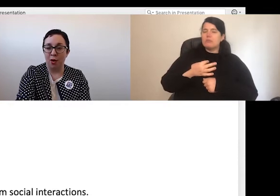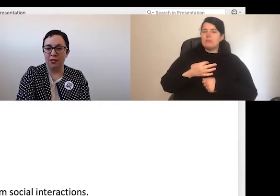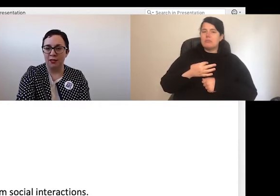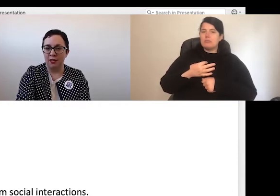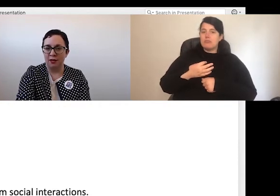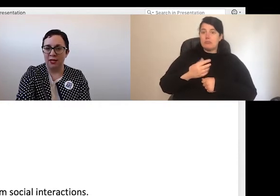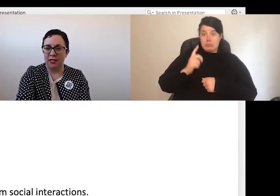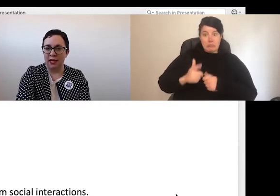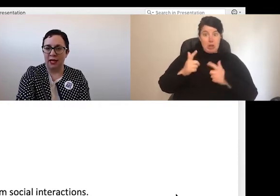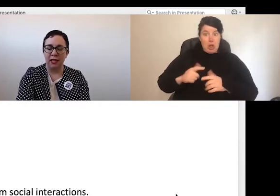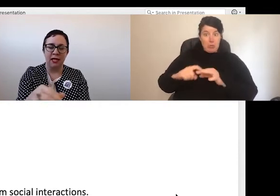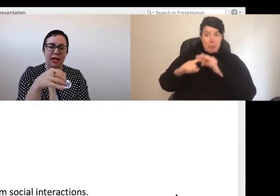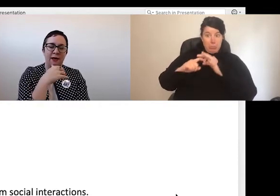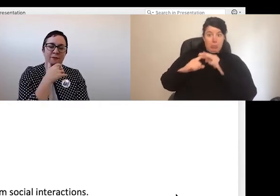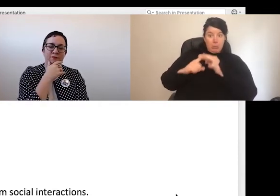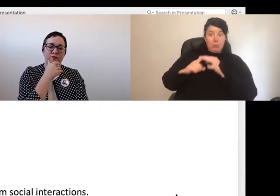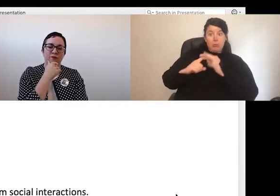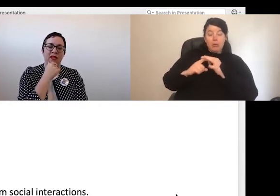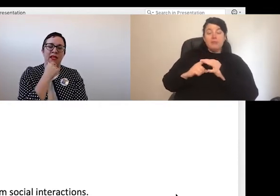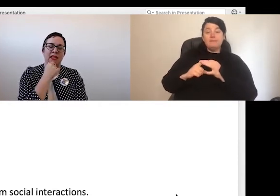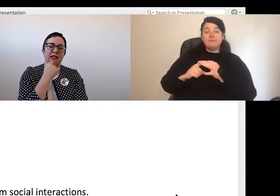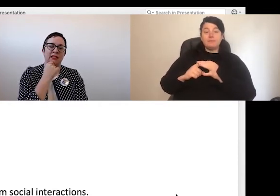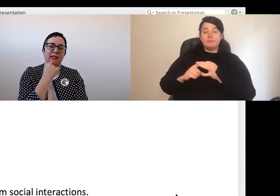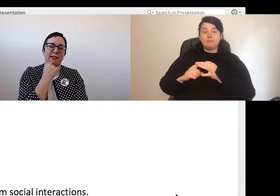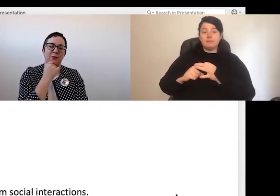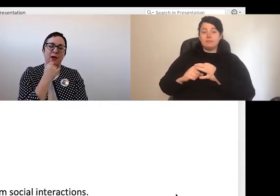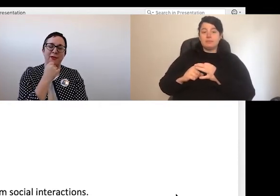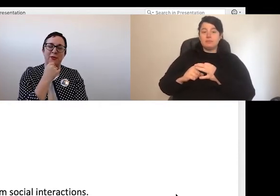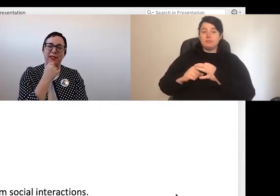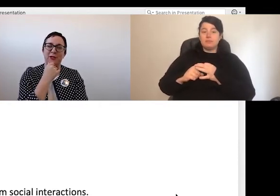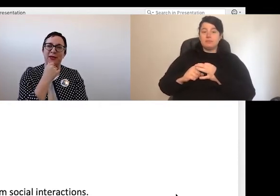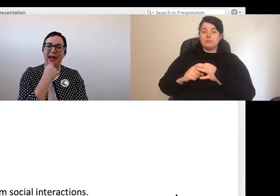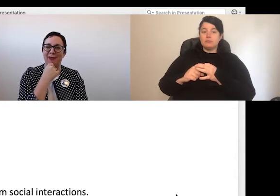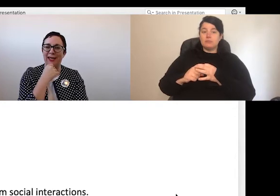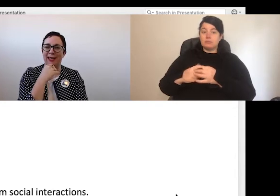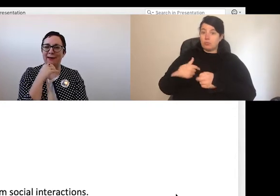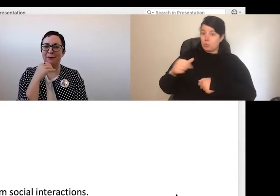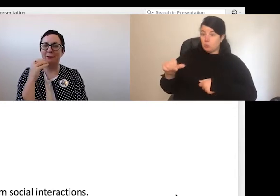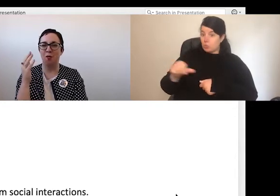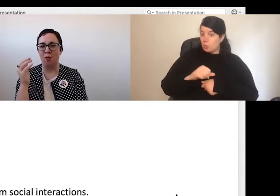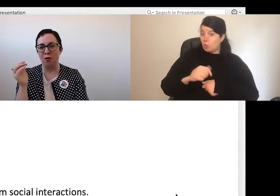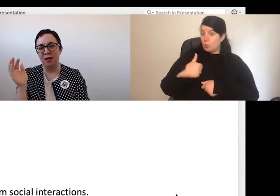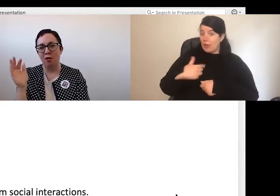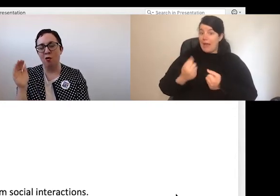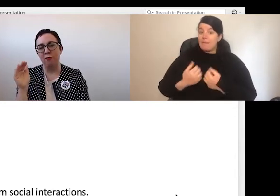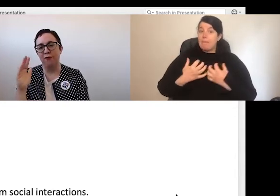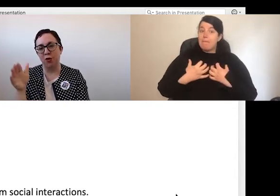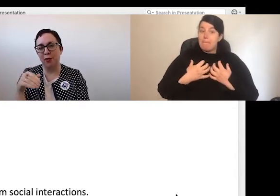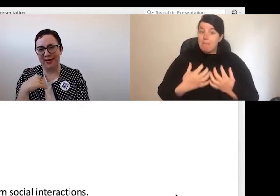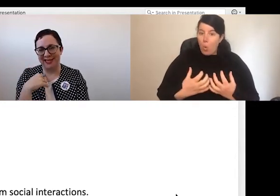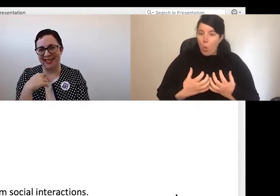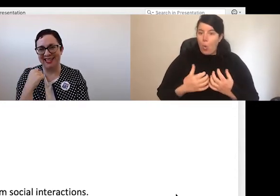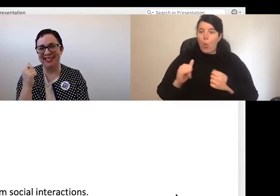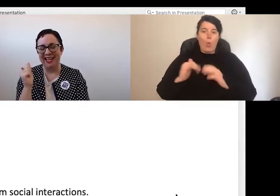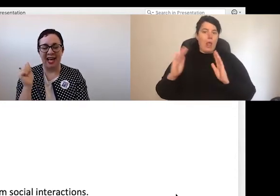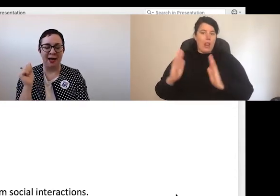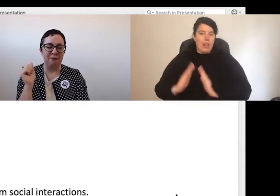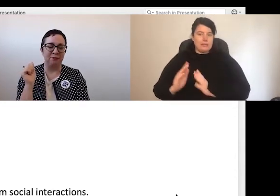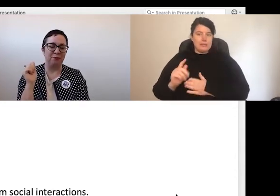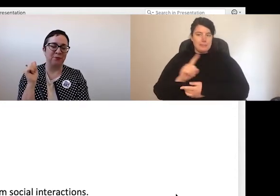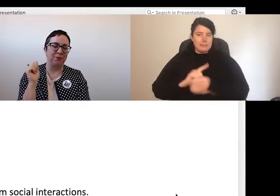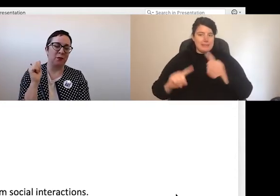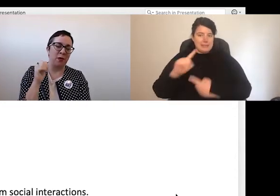recently is whether we should be having more or fewer meetings when